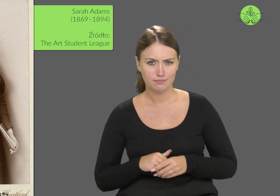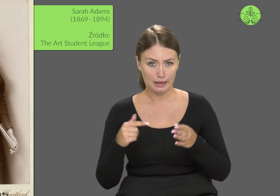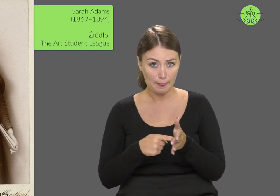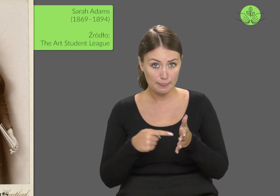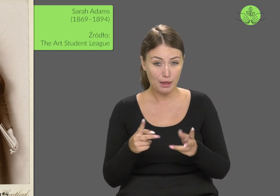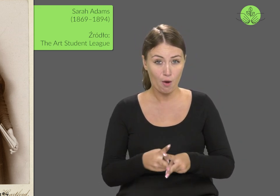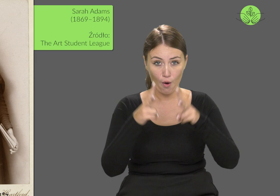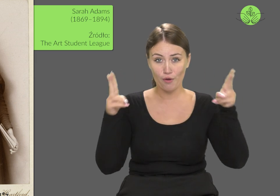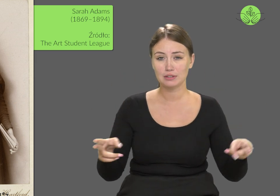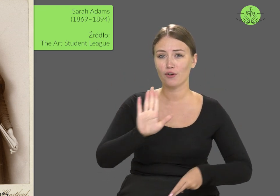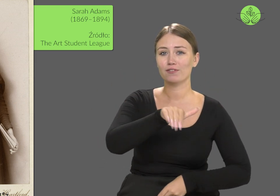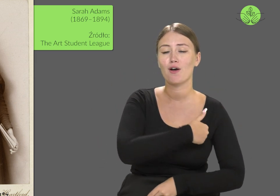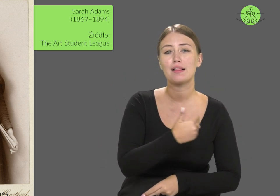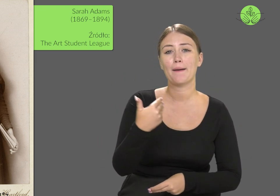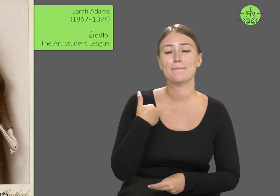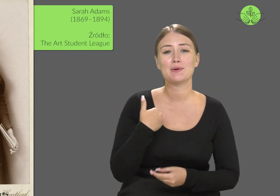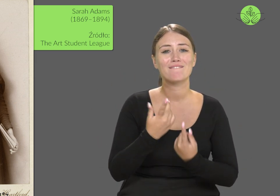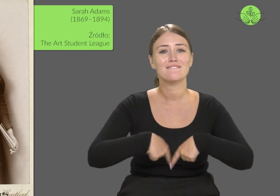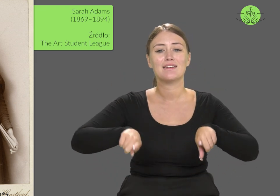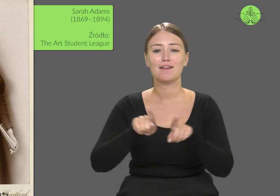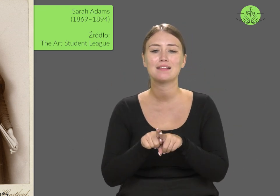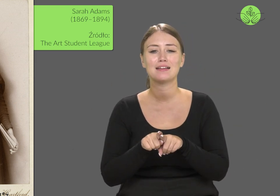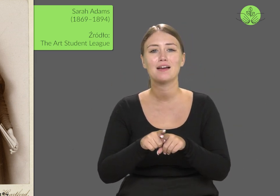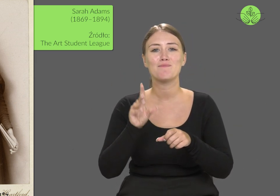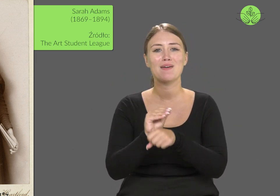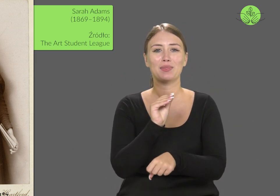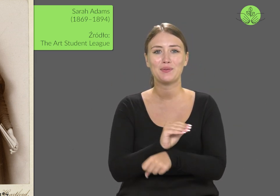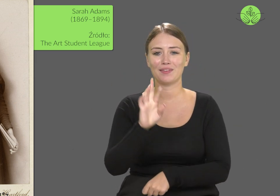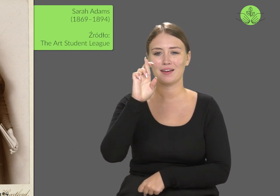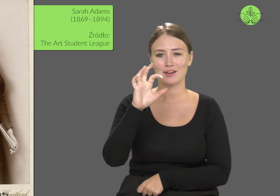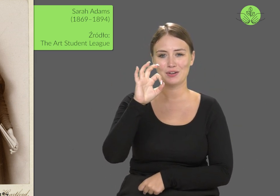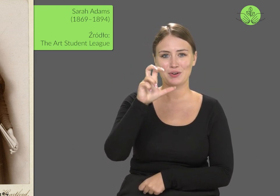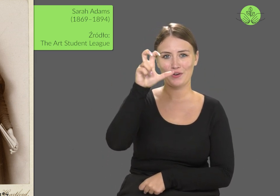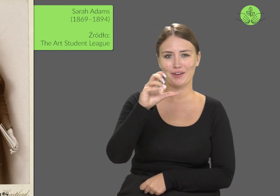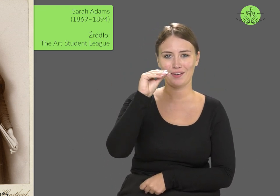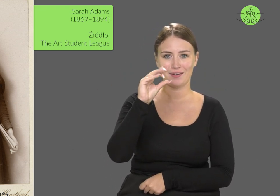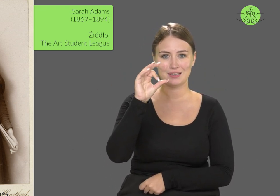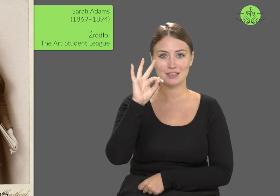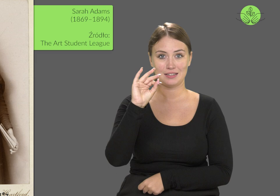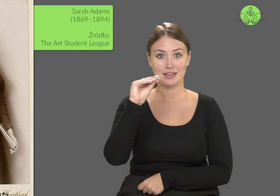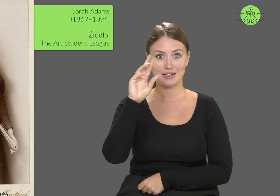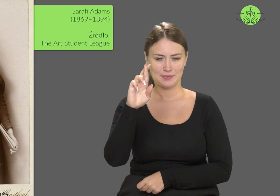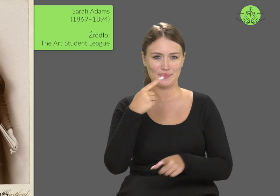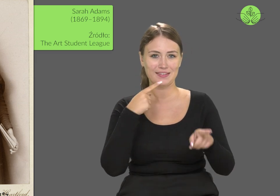During that time at school, the Rochester method was used,